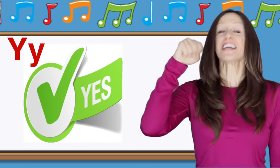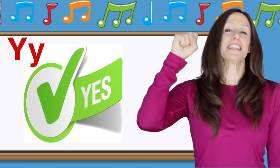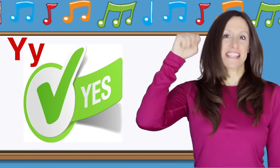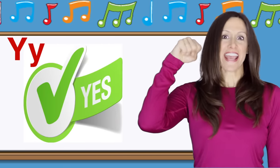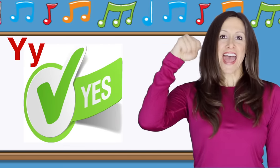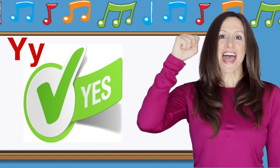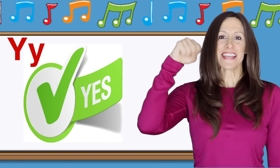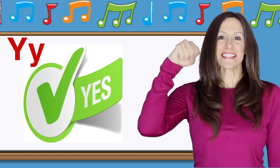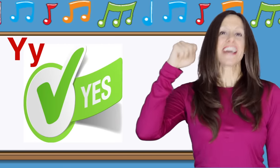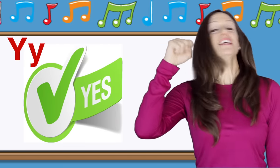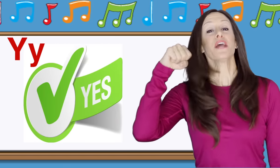Y is for Yes